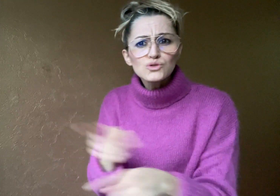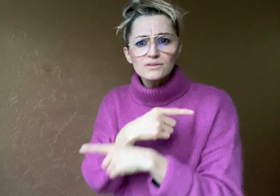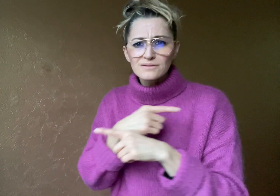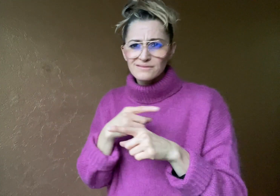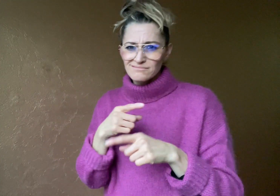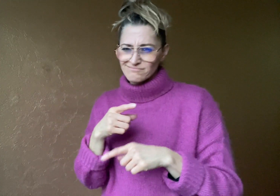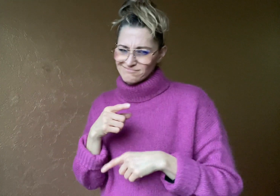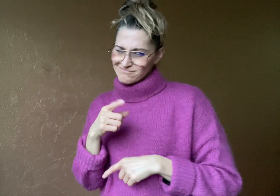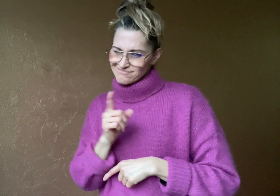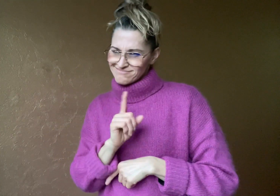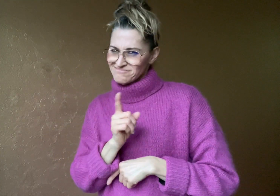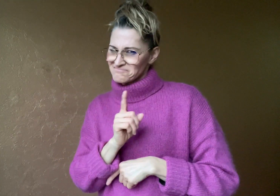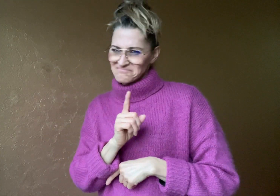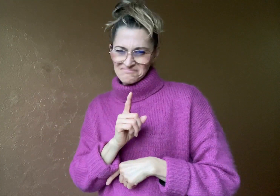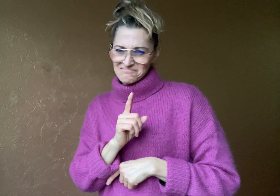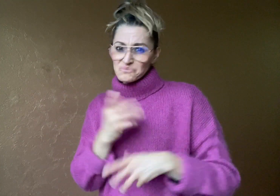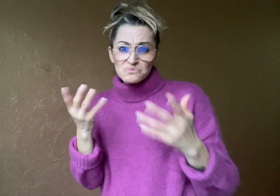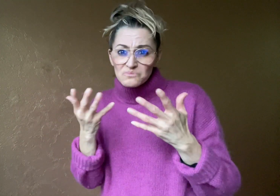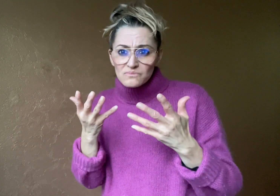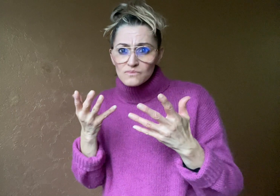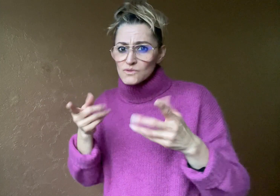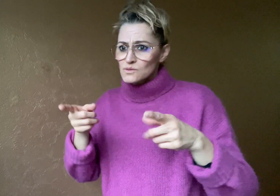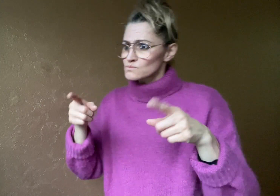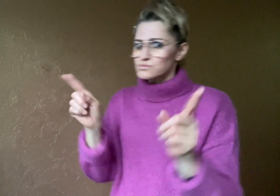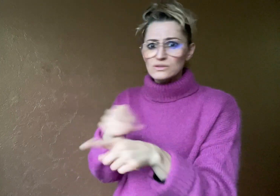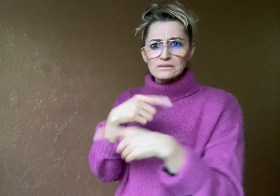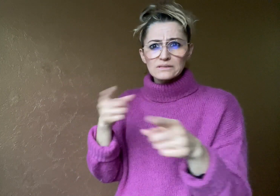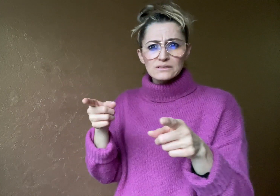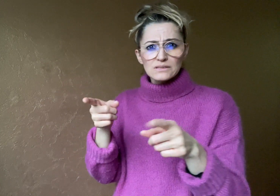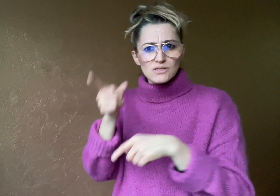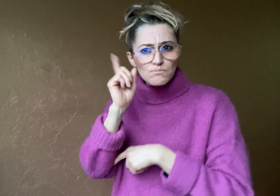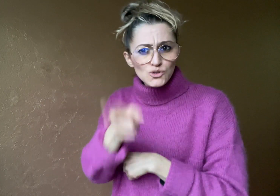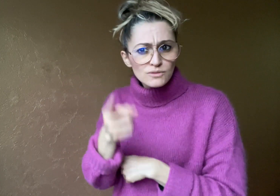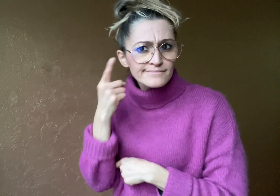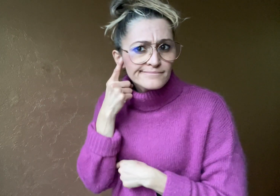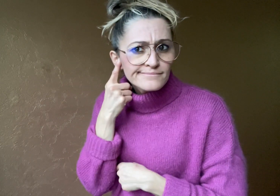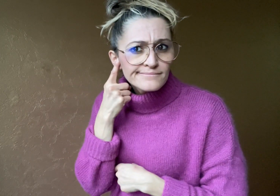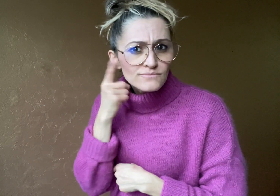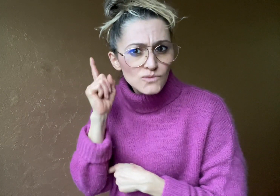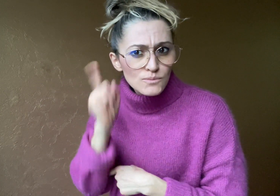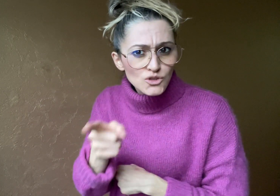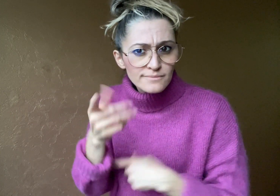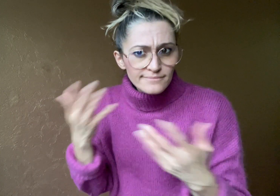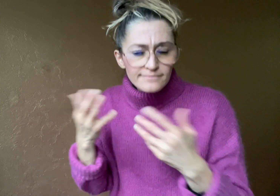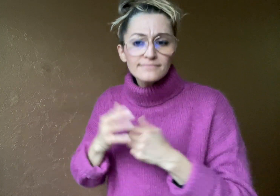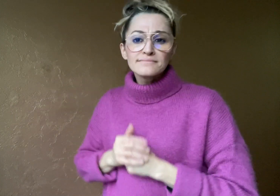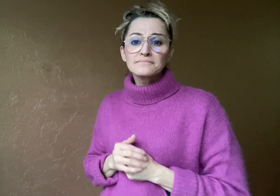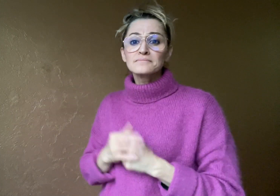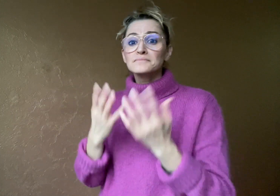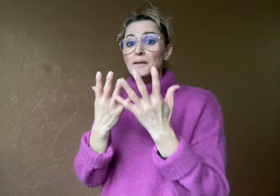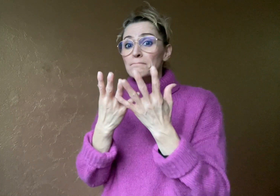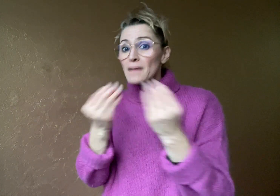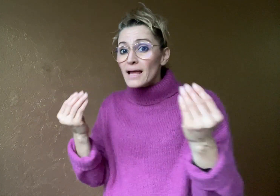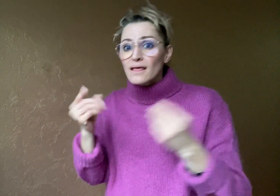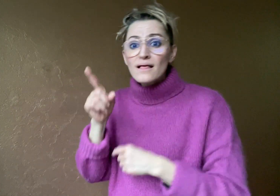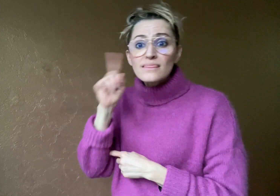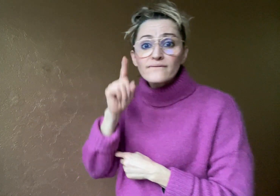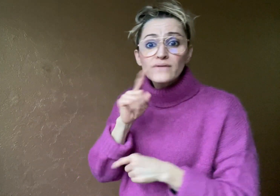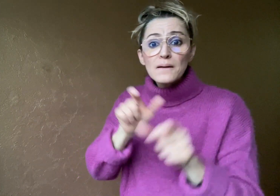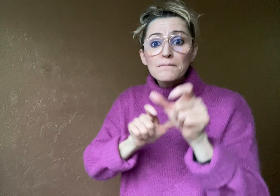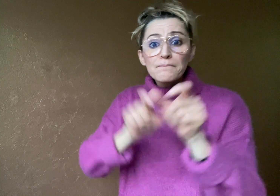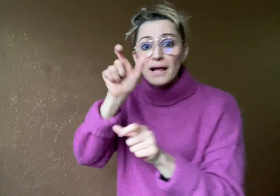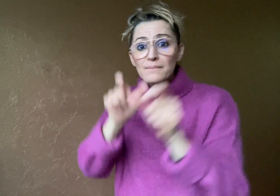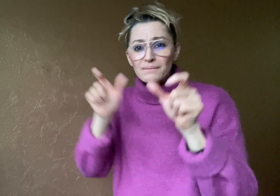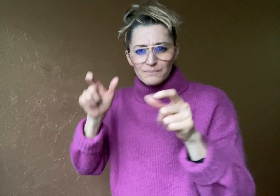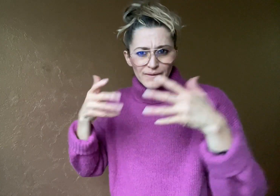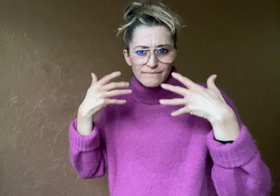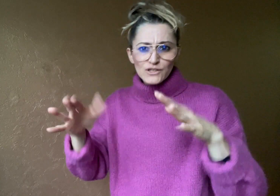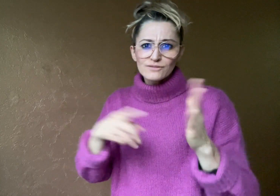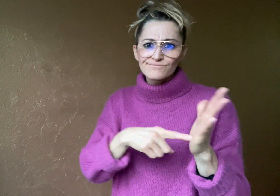music relies on the ability to hear. Many Deaf people have proved